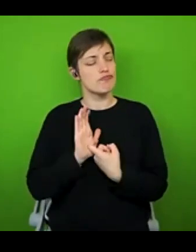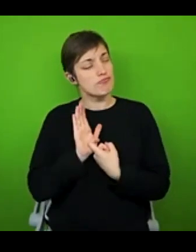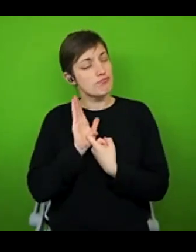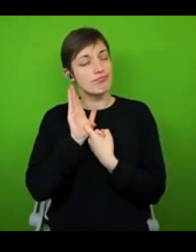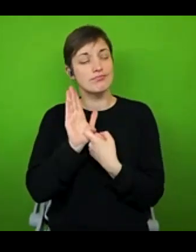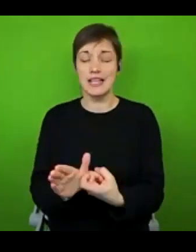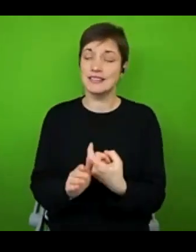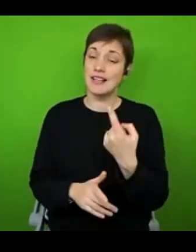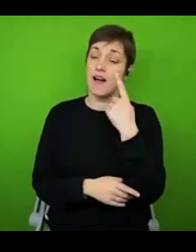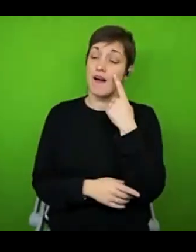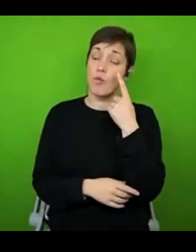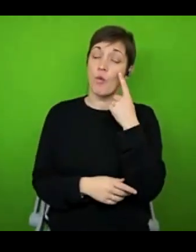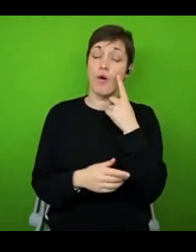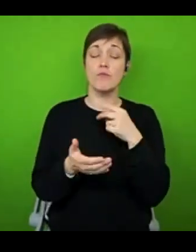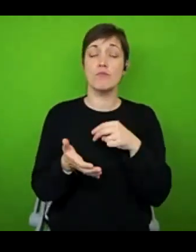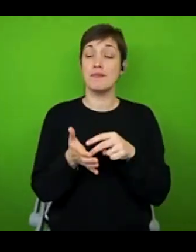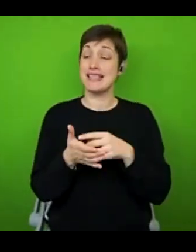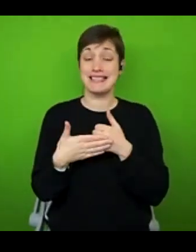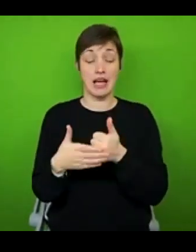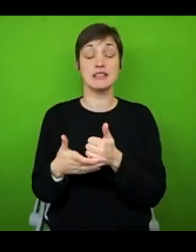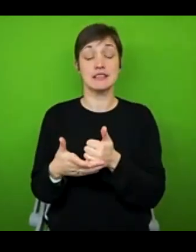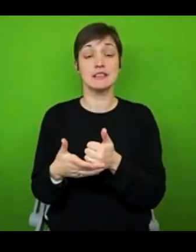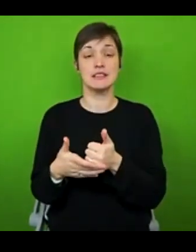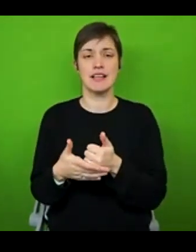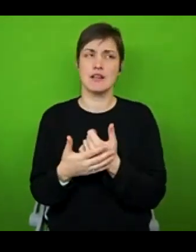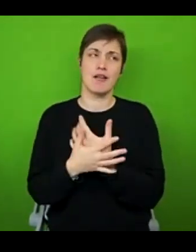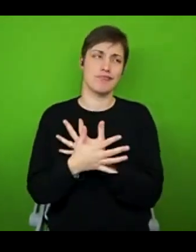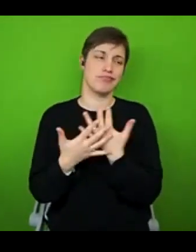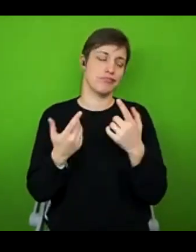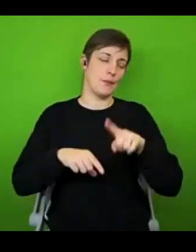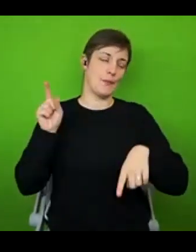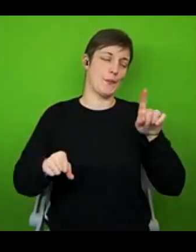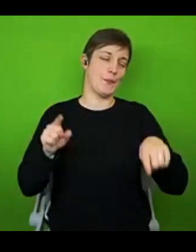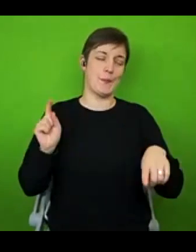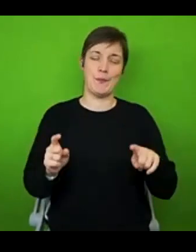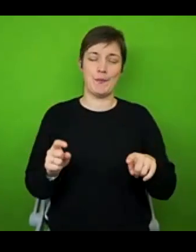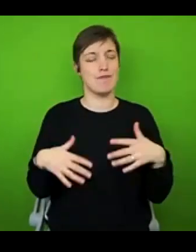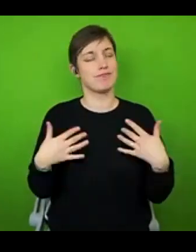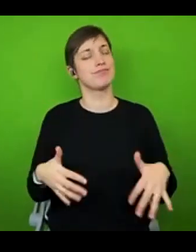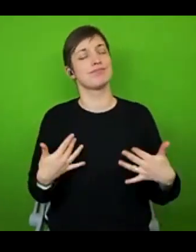are out there. Like I mentioned before, there are all kinds of funky ones now. And they may even be the key